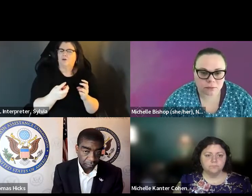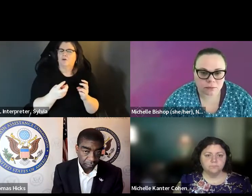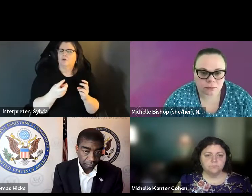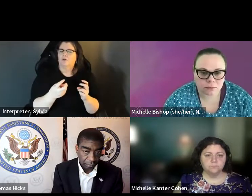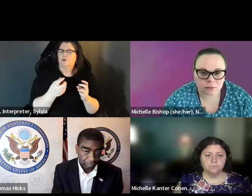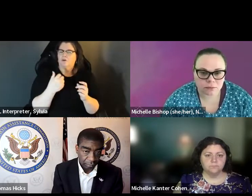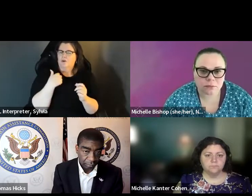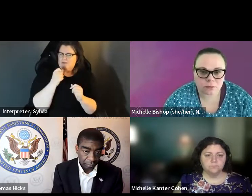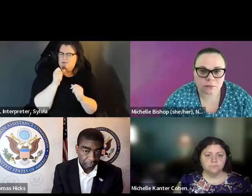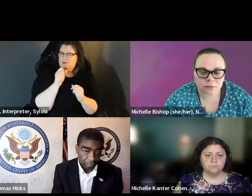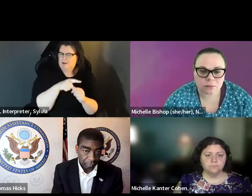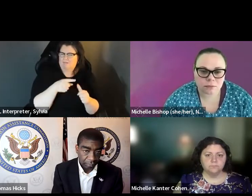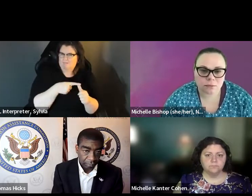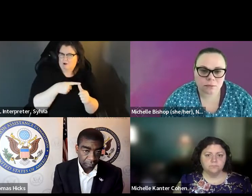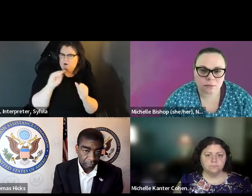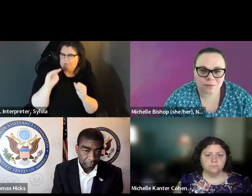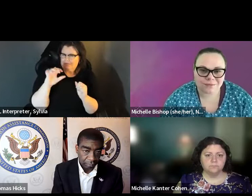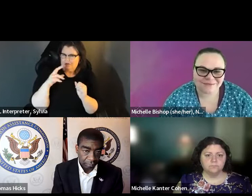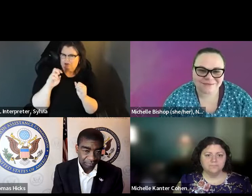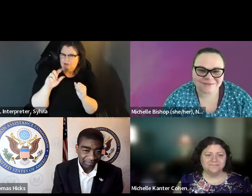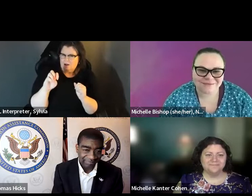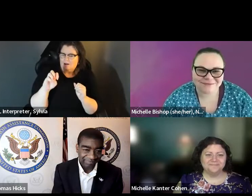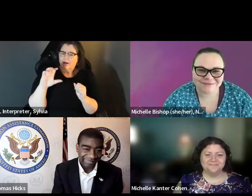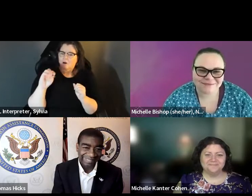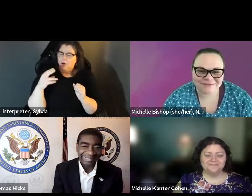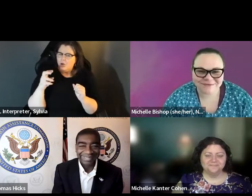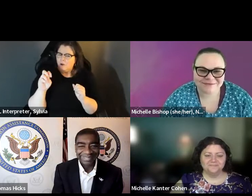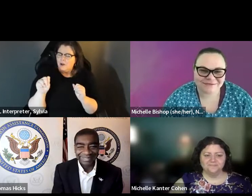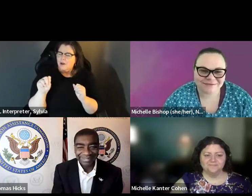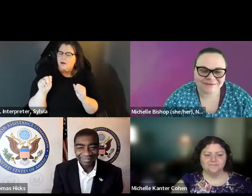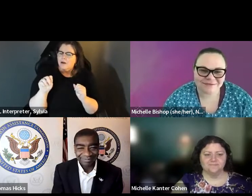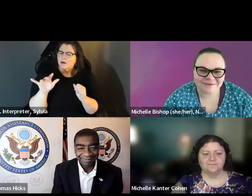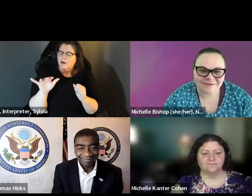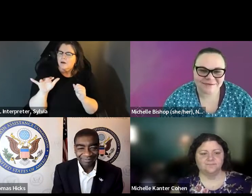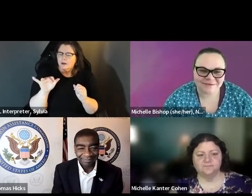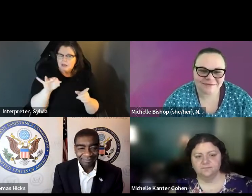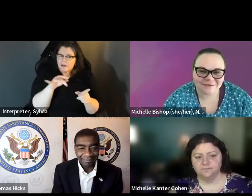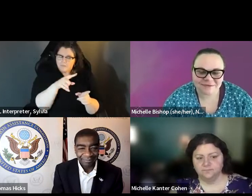suggestions, I'd love to hear from all of the panelists on this question, but I'm going to start with Michelle Kanter On this question, but I'm gonna start with Michelle Coin, since we haven't heard from you in a minute.